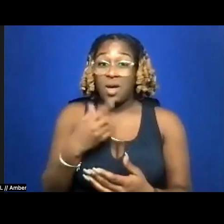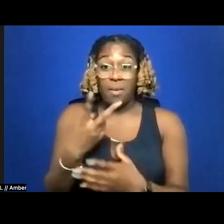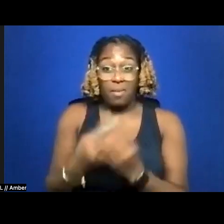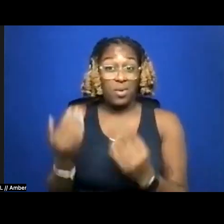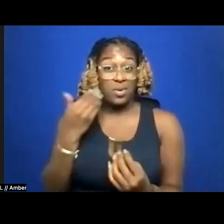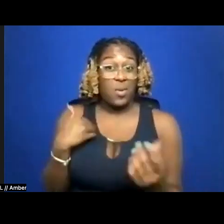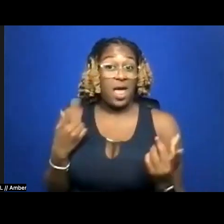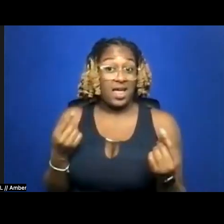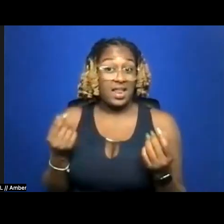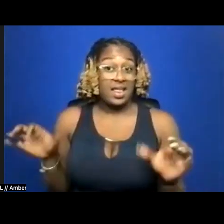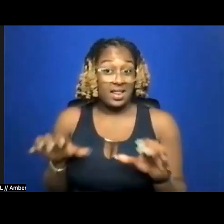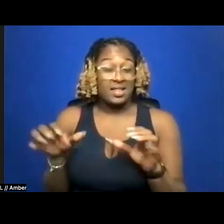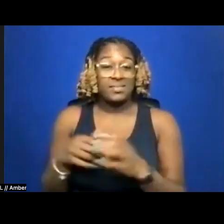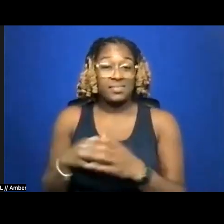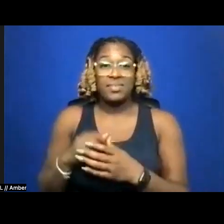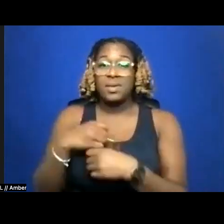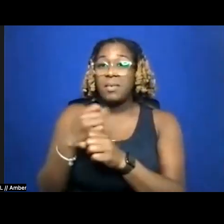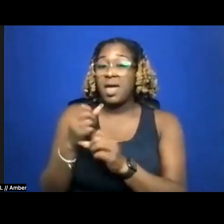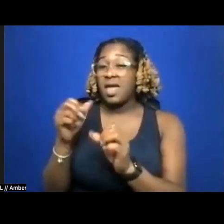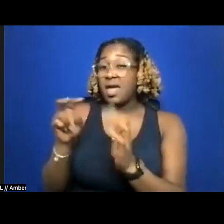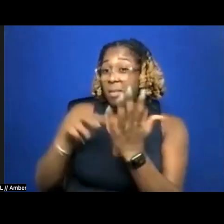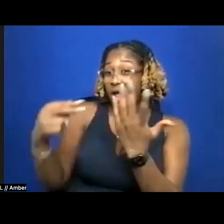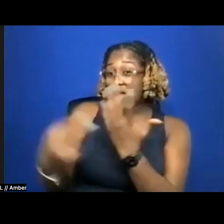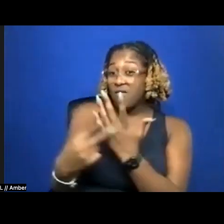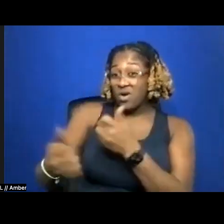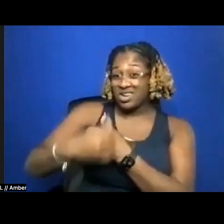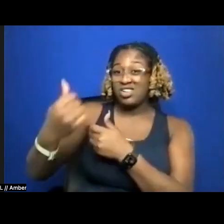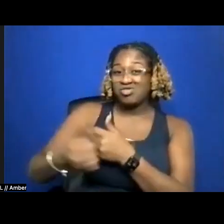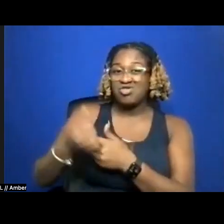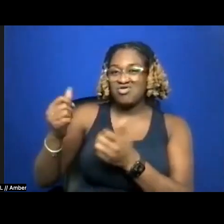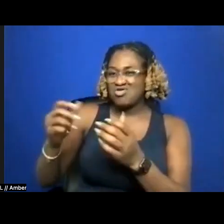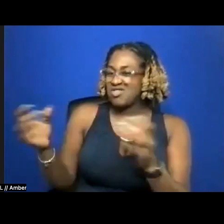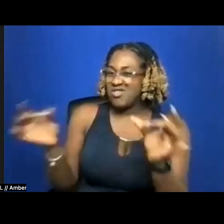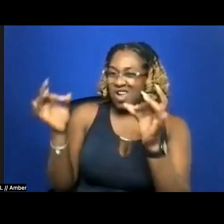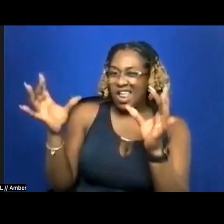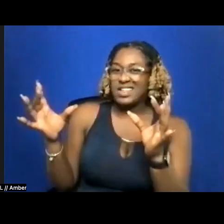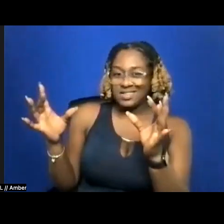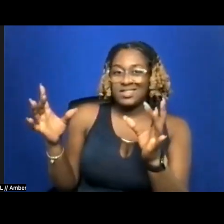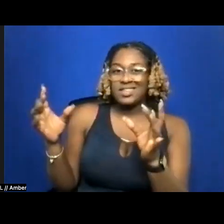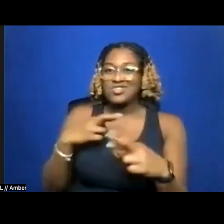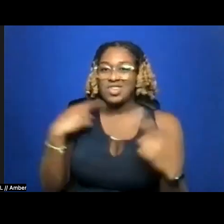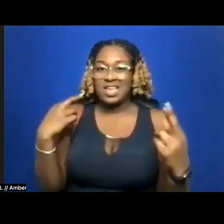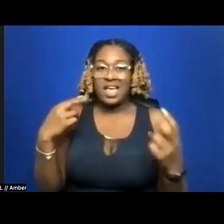Made metaphor dangerous and recklessly misfit, and this the thicket of trying to